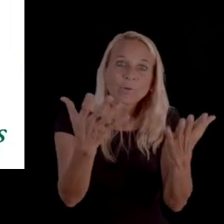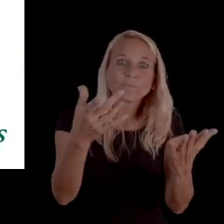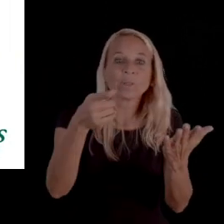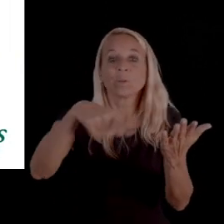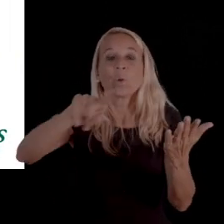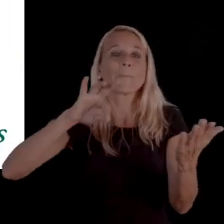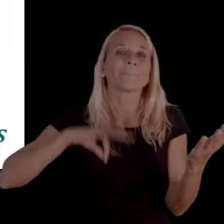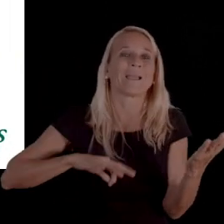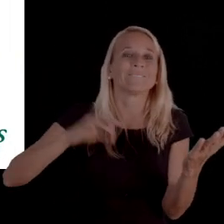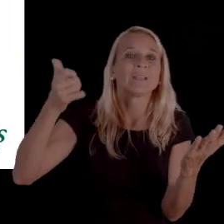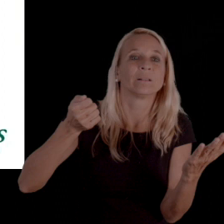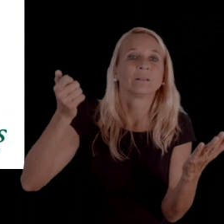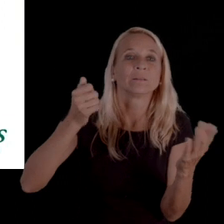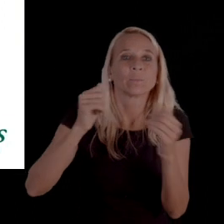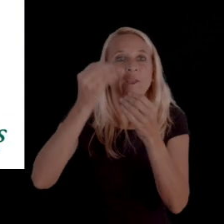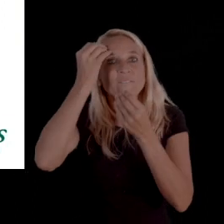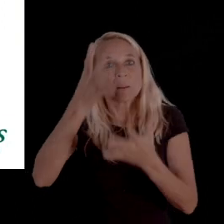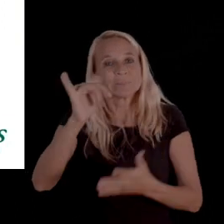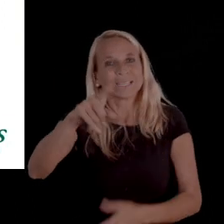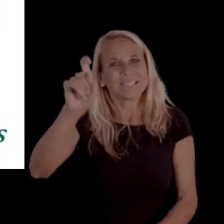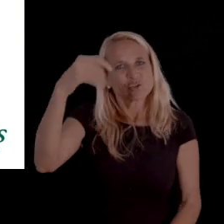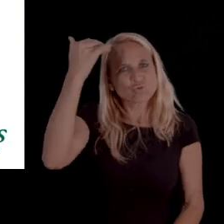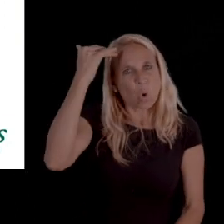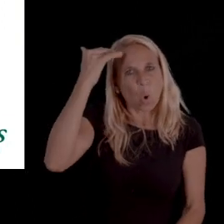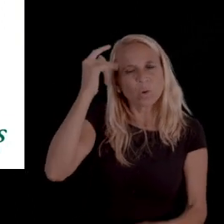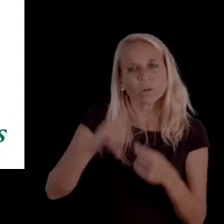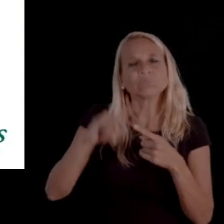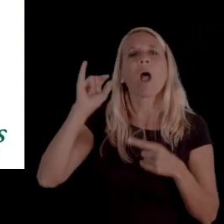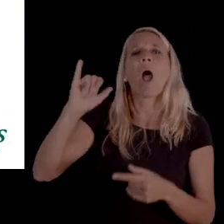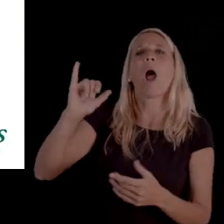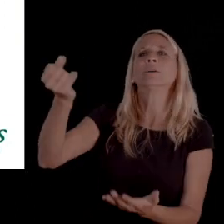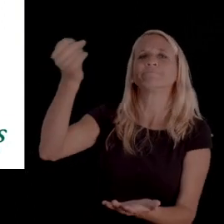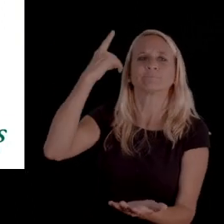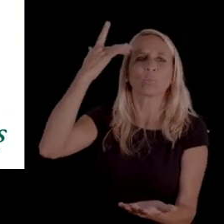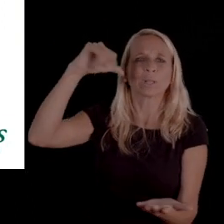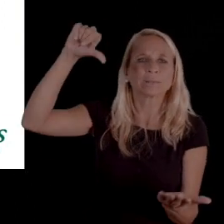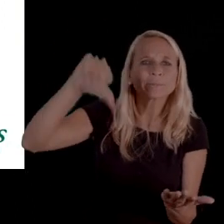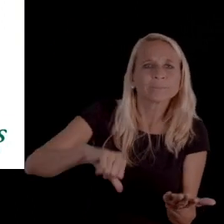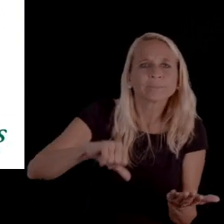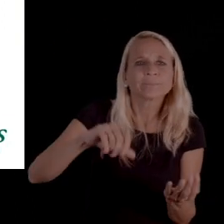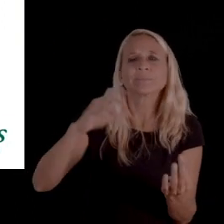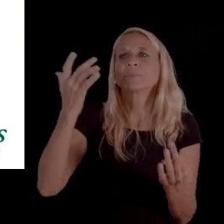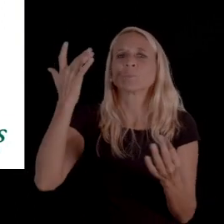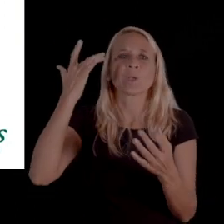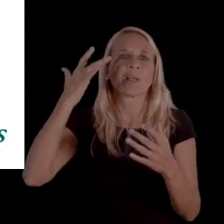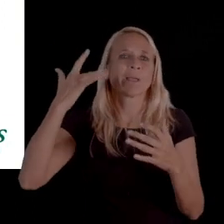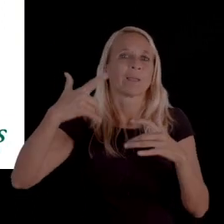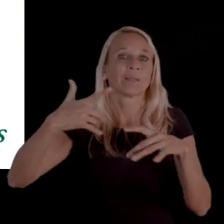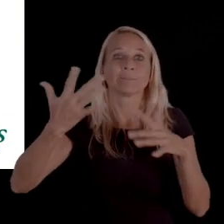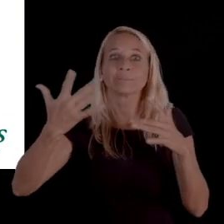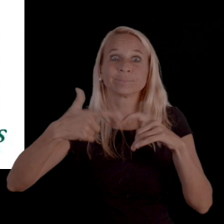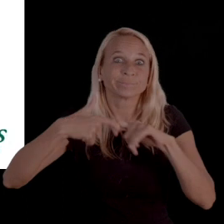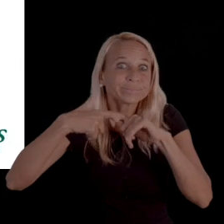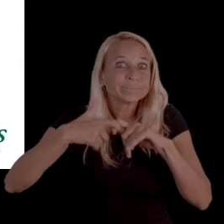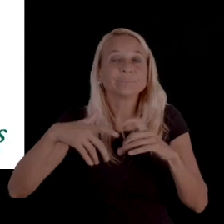the beneficiary, with the information you need to know how do I combat this denial, determination, or suspension.